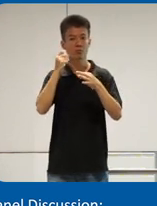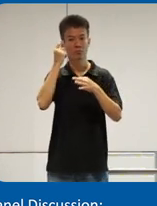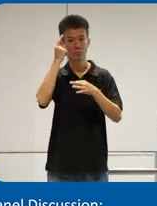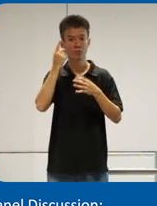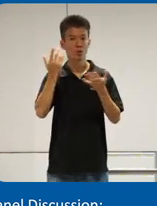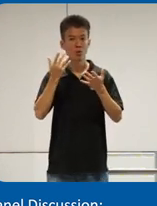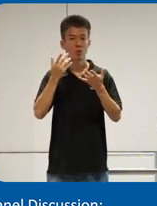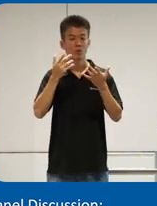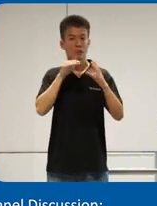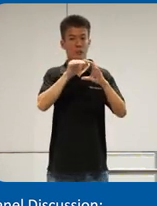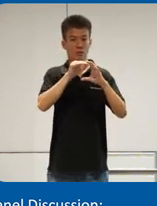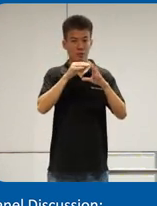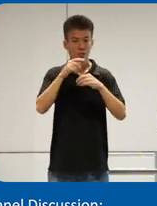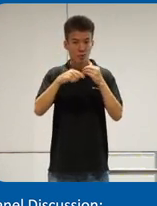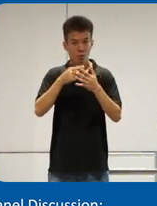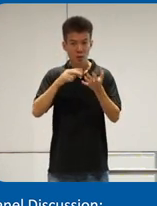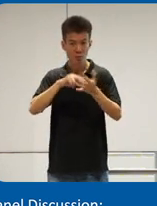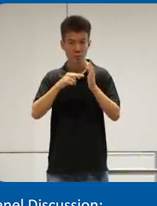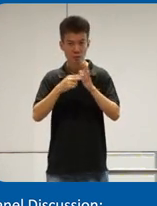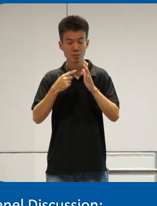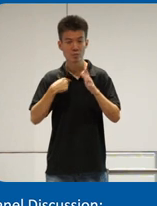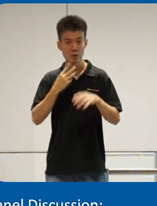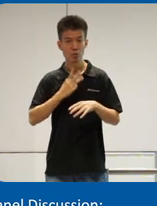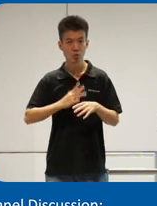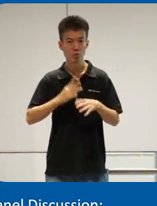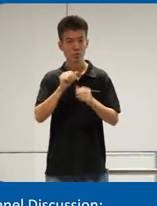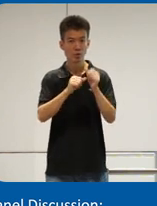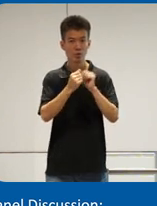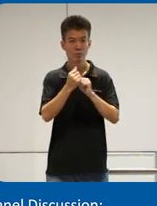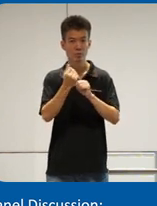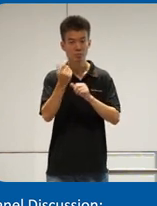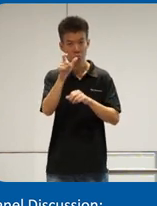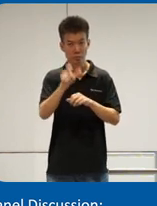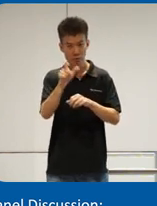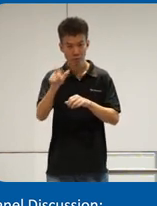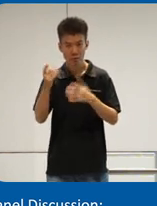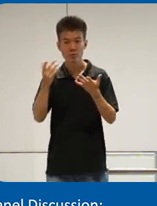what accessibility is and what it means I wish uh every every person and every stakeholder we talked